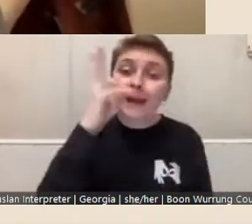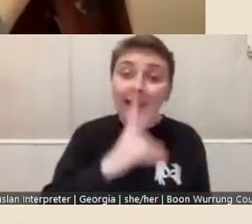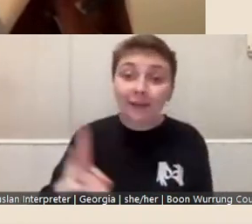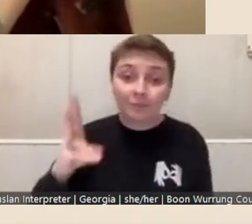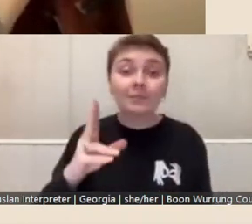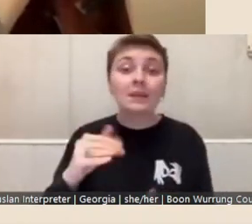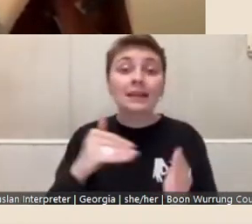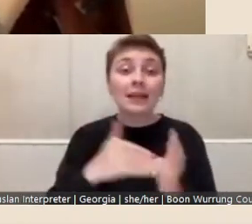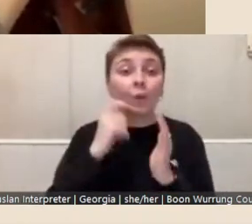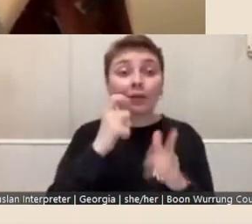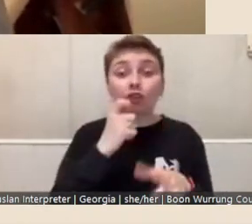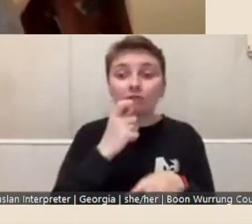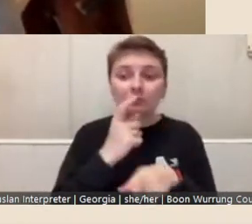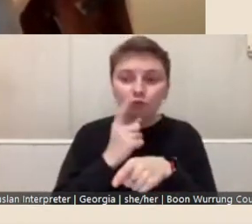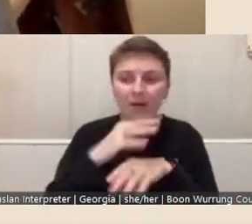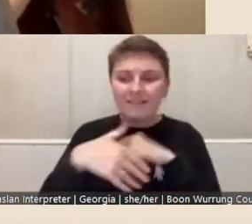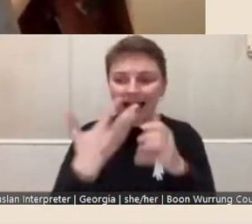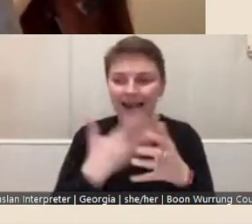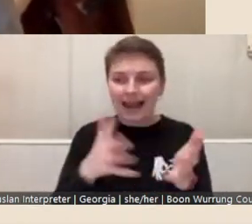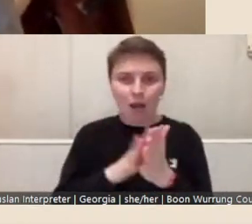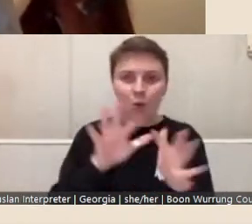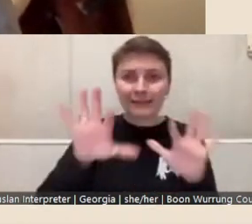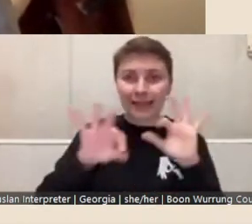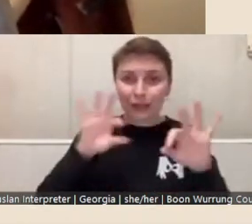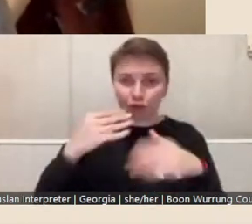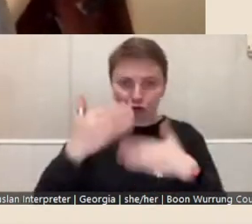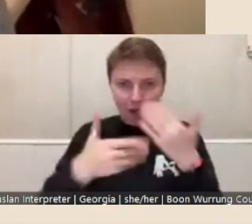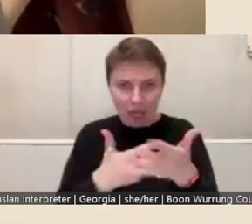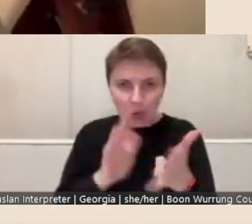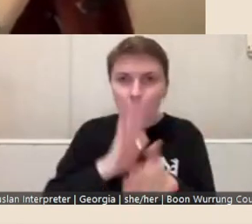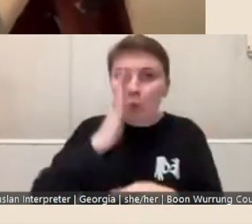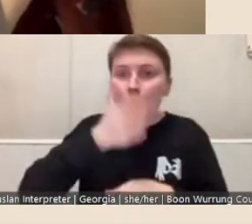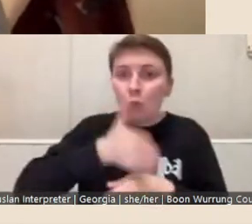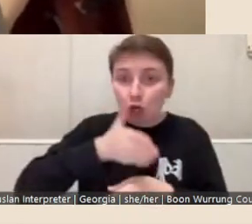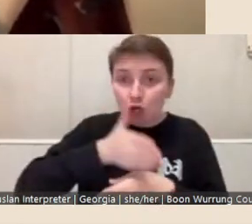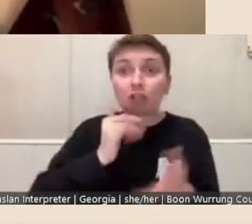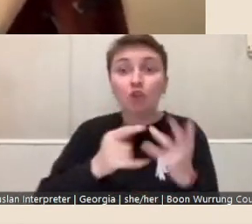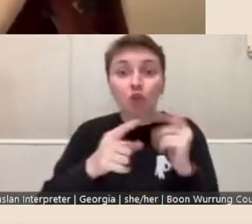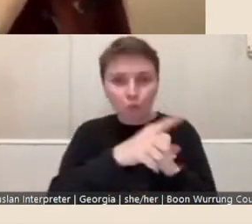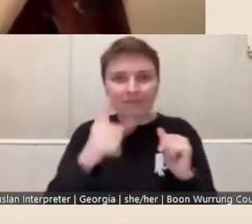about how the selection process will work so that everyone has a picture of how that will roll out.